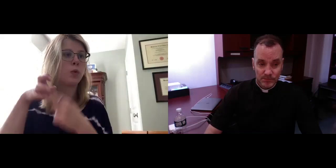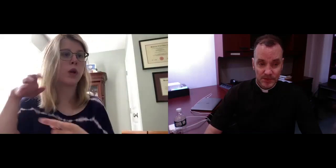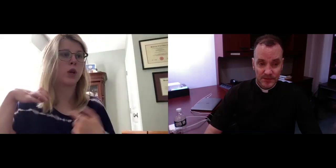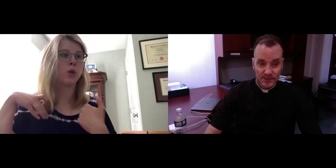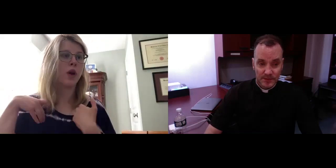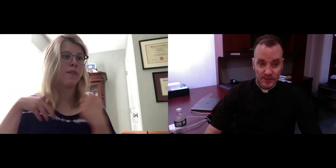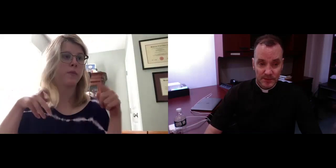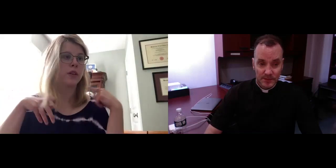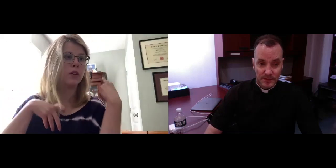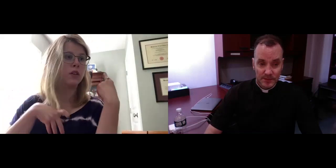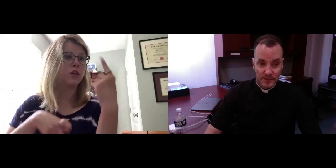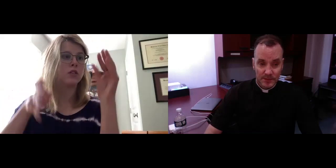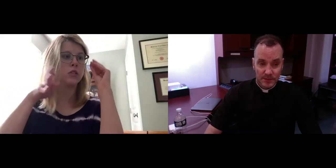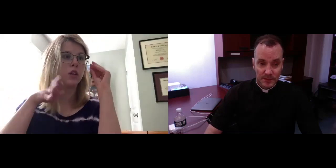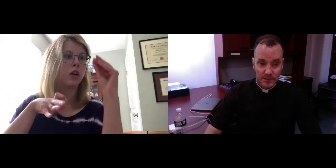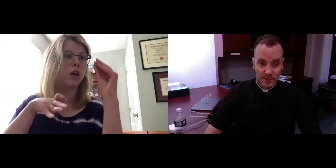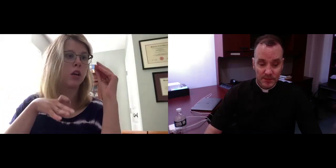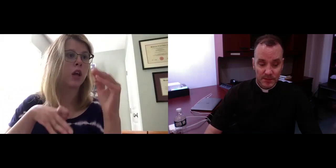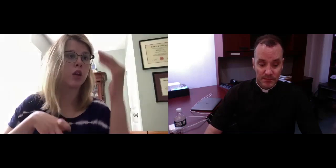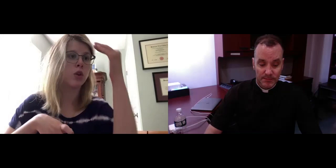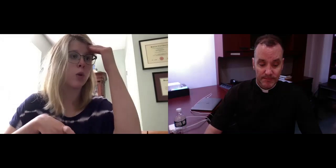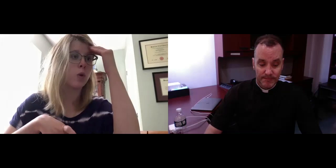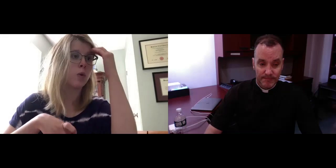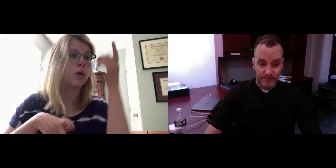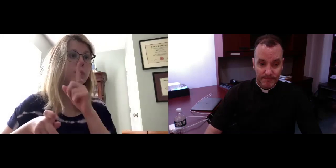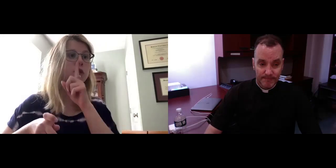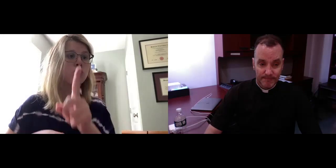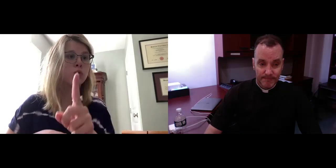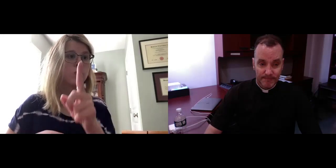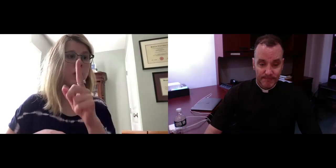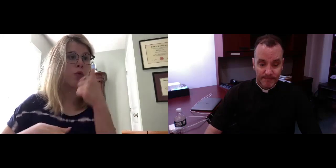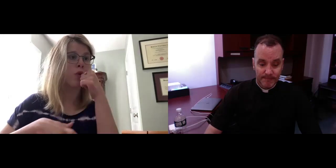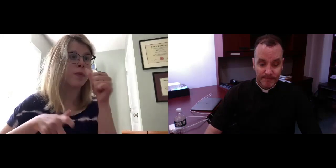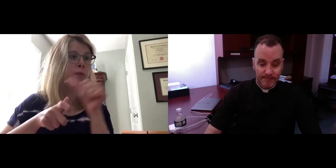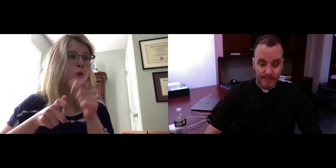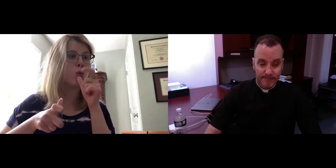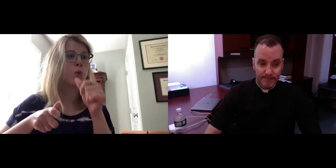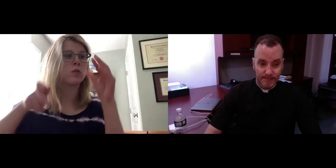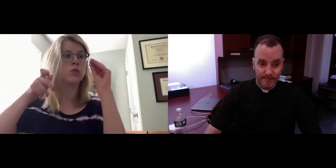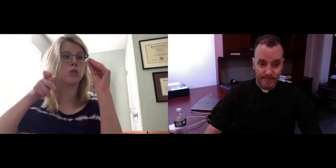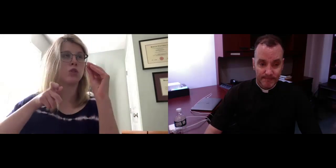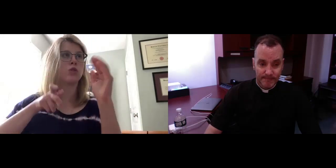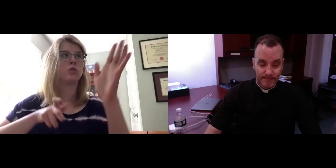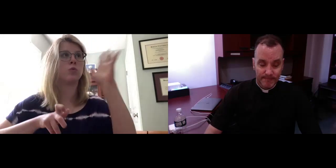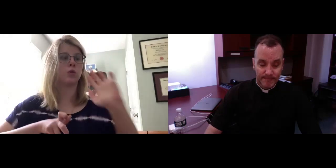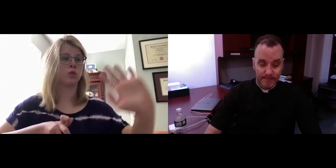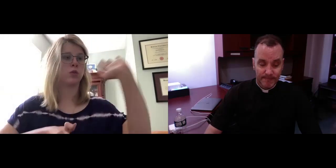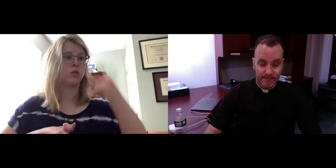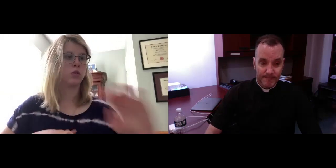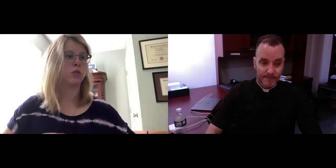But you, remain faithful to what you have learned and believed, because you know